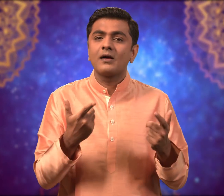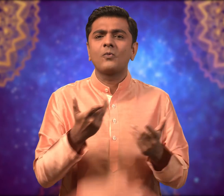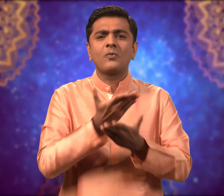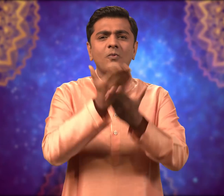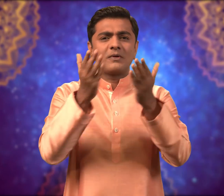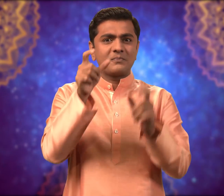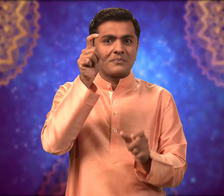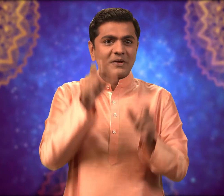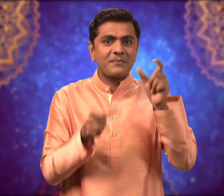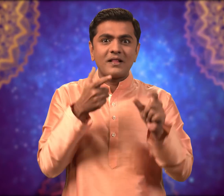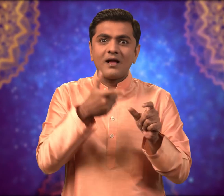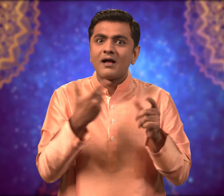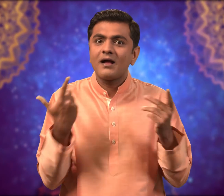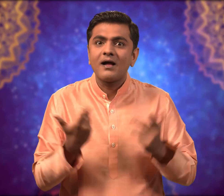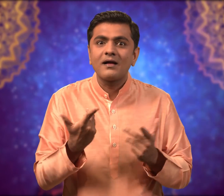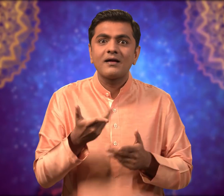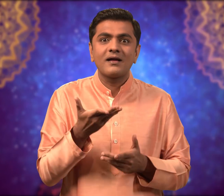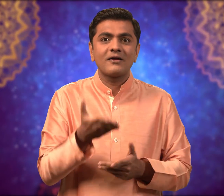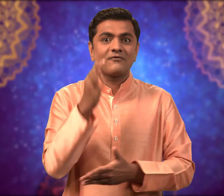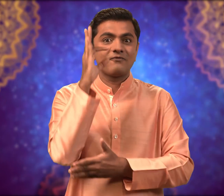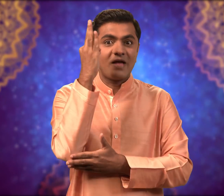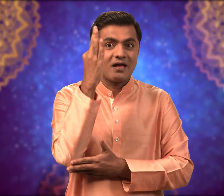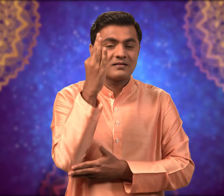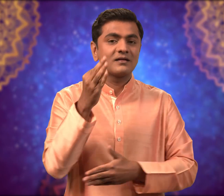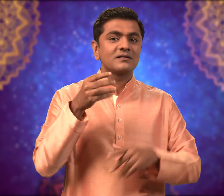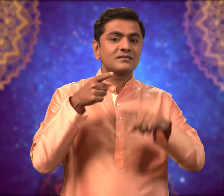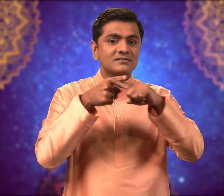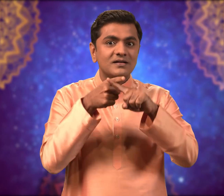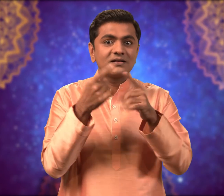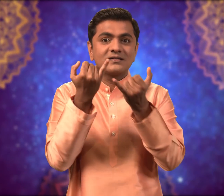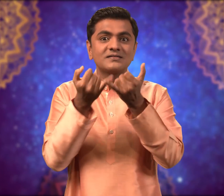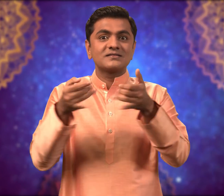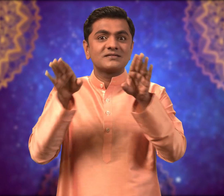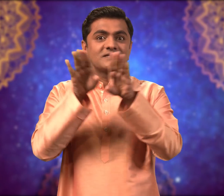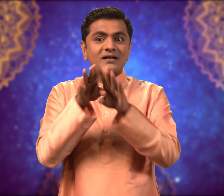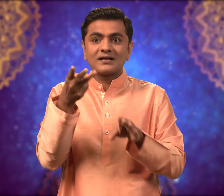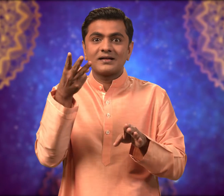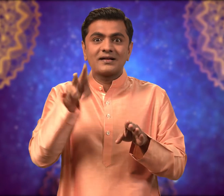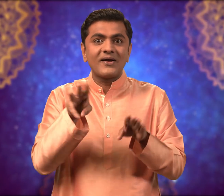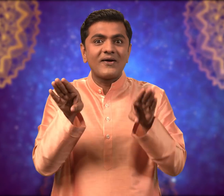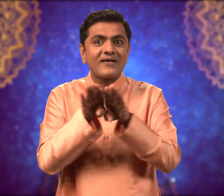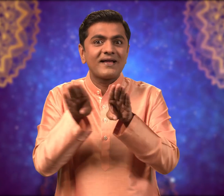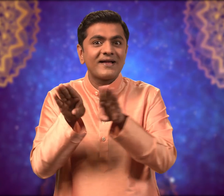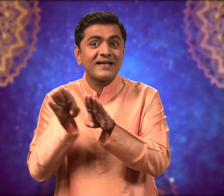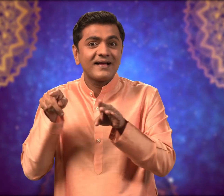and everyone has a three day leave.